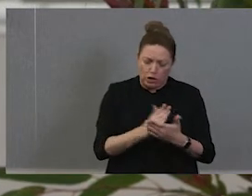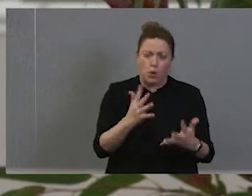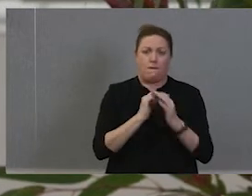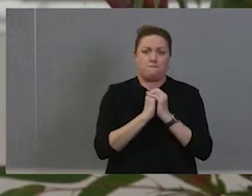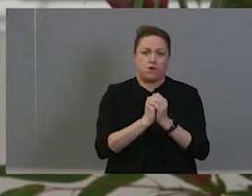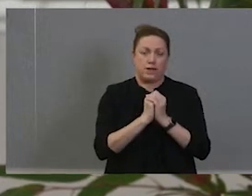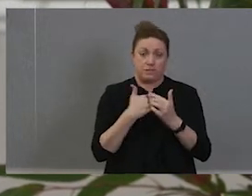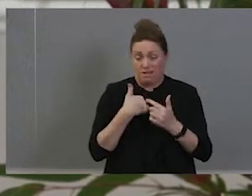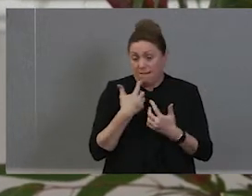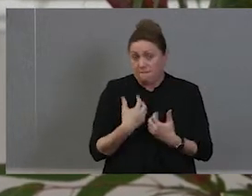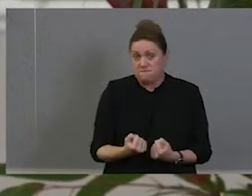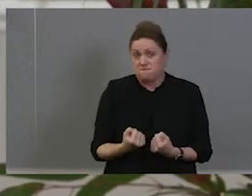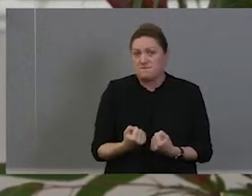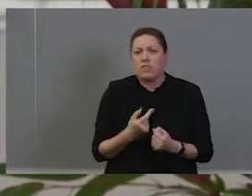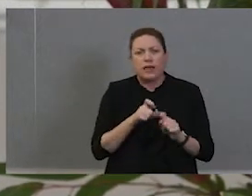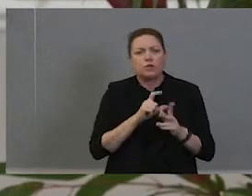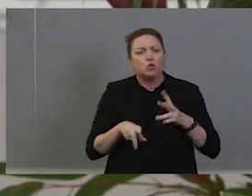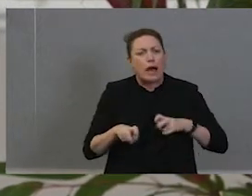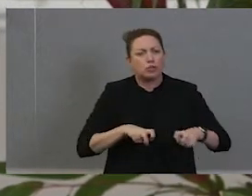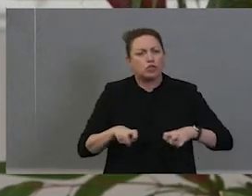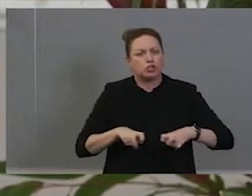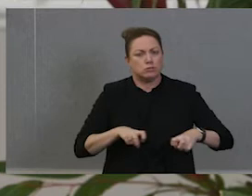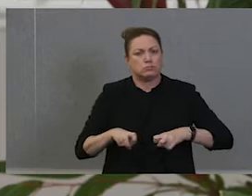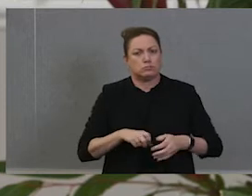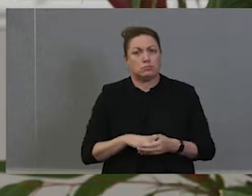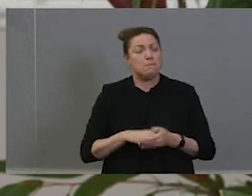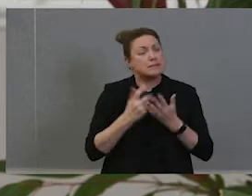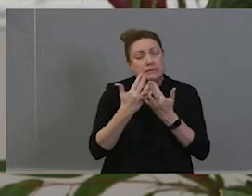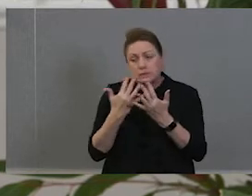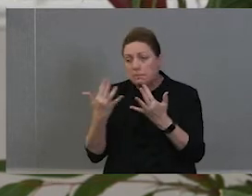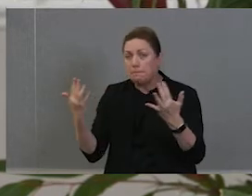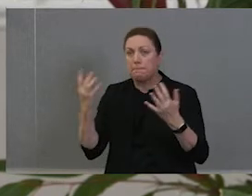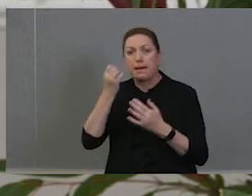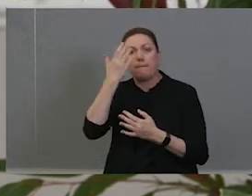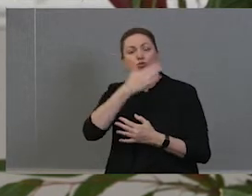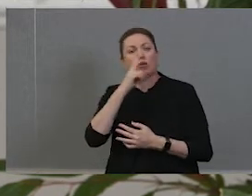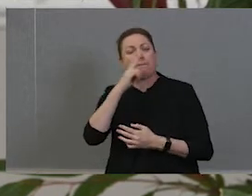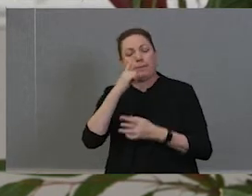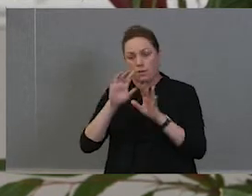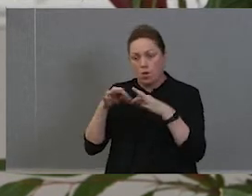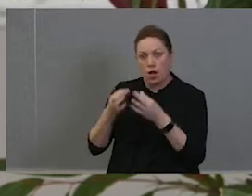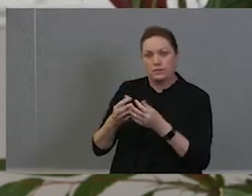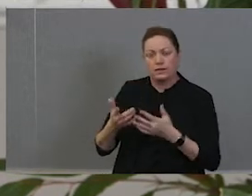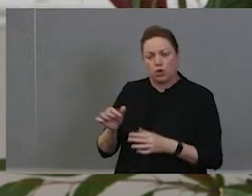they doing. But there's a lot more Aboriginal people. Our organisations should be supporting